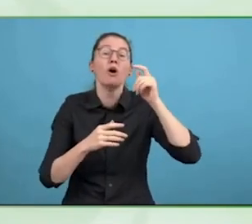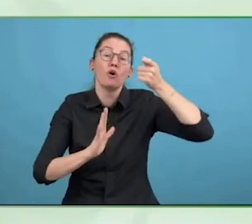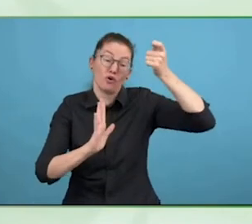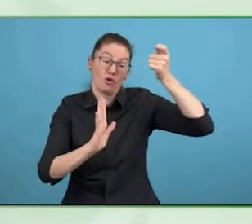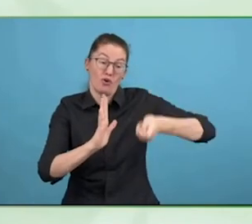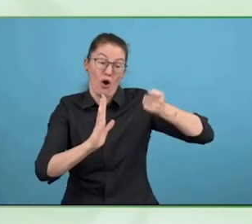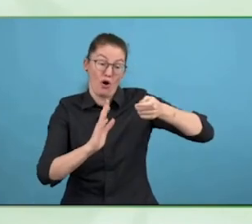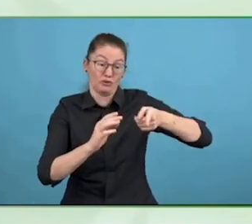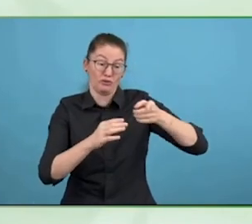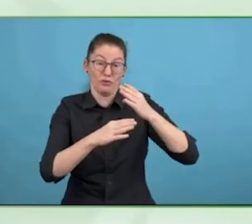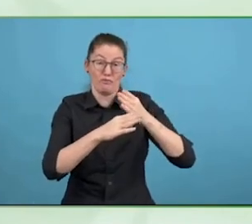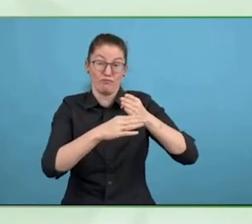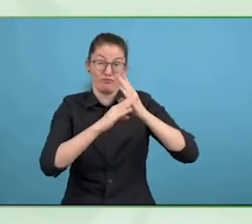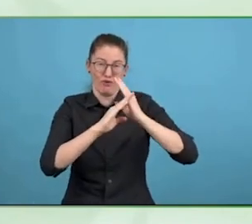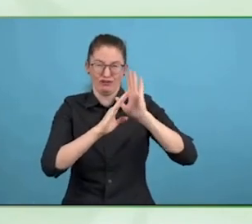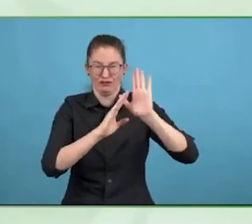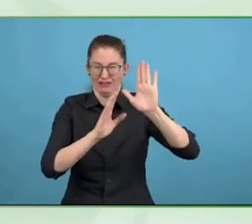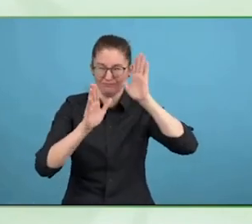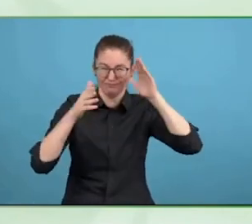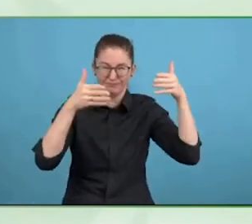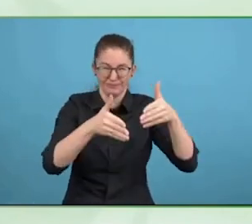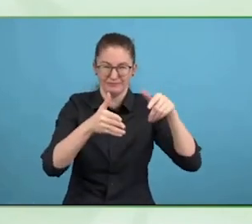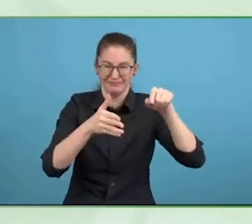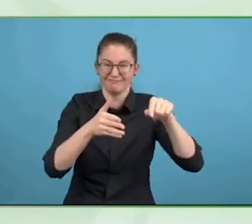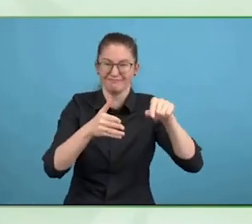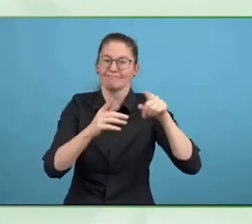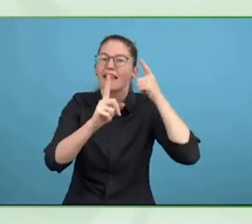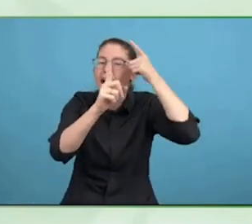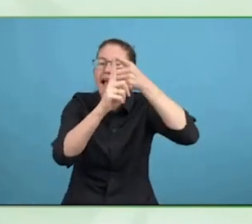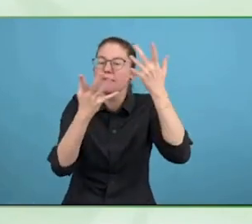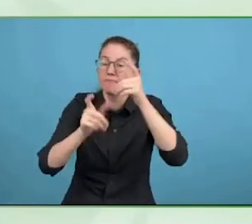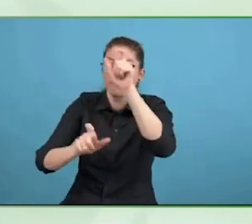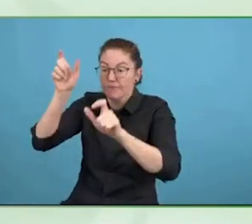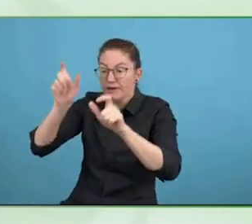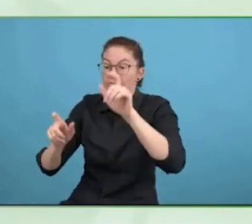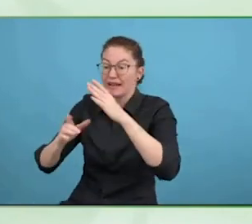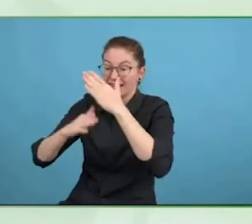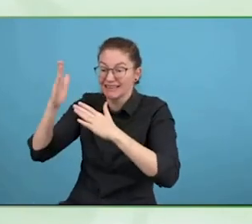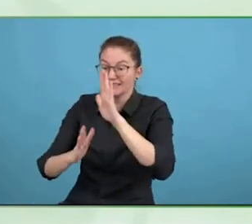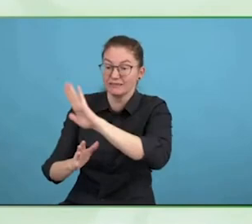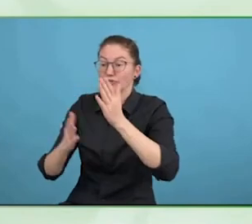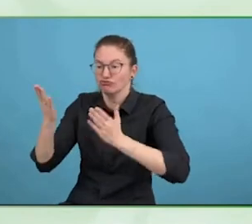I think the legal capacity is crucial and having people around